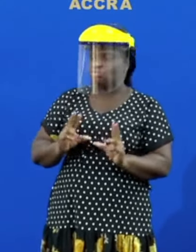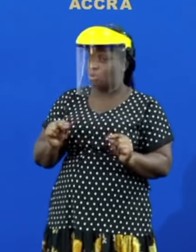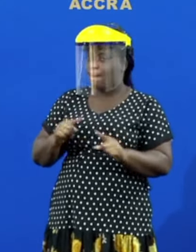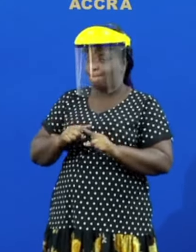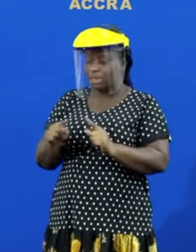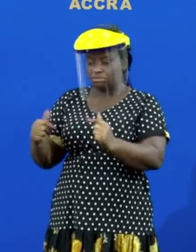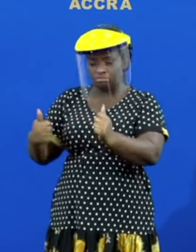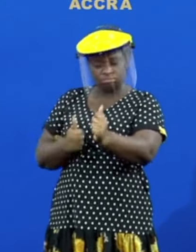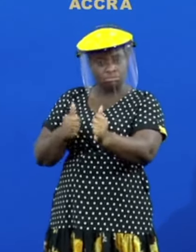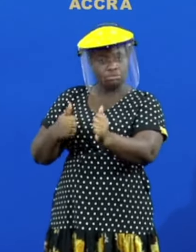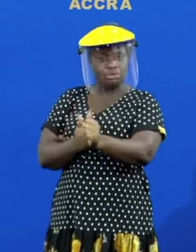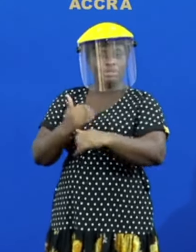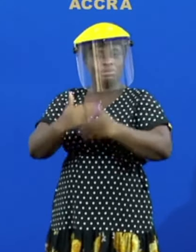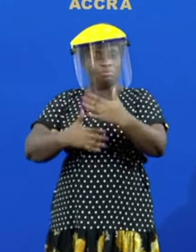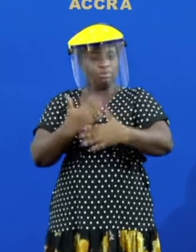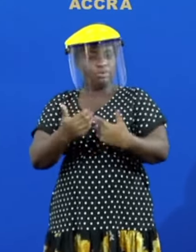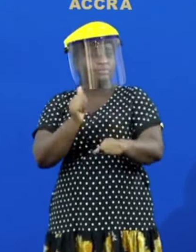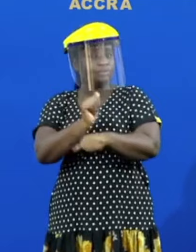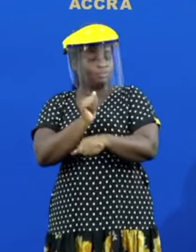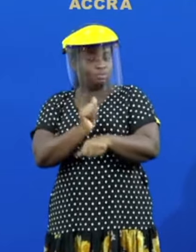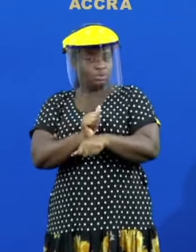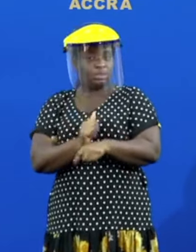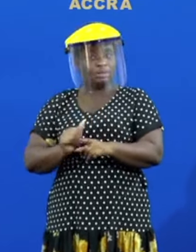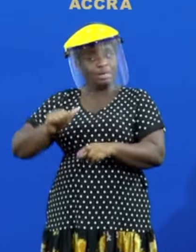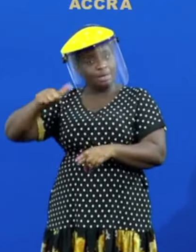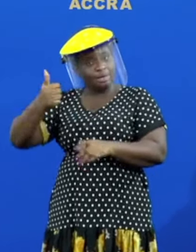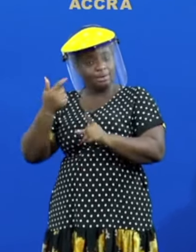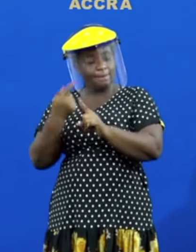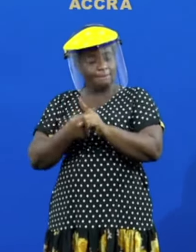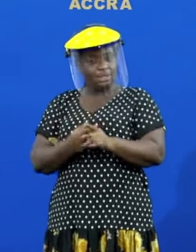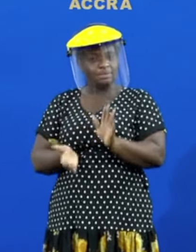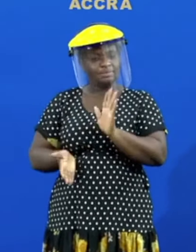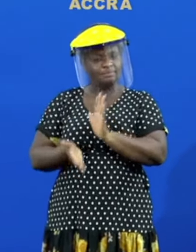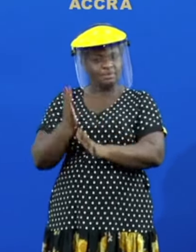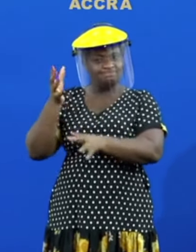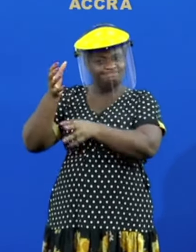on the progress of work in the upcoming months so this is a quick brief that we have to